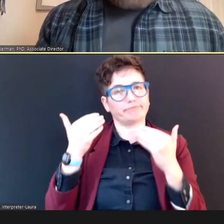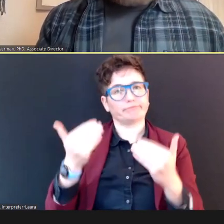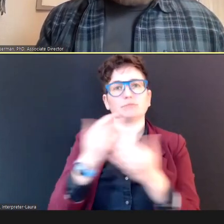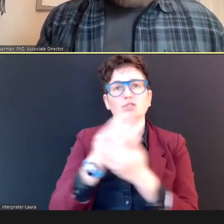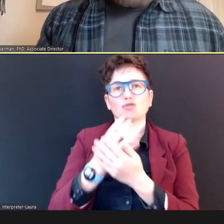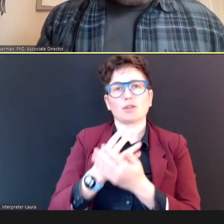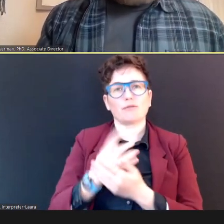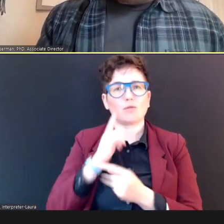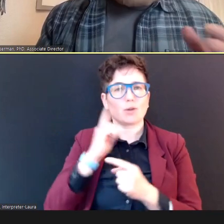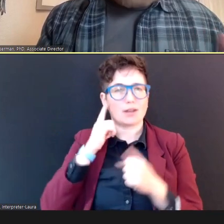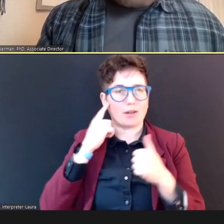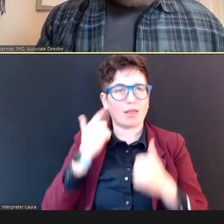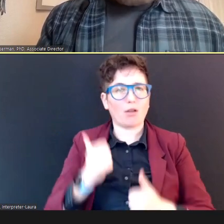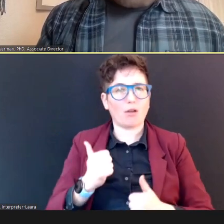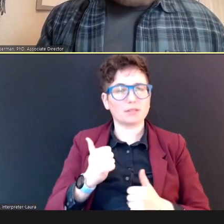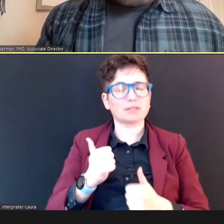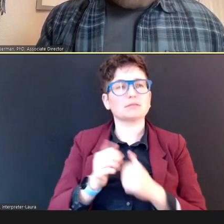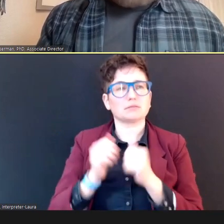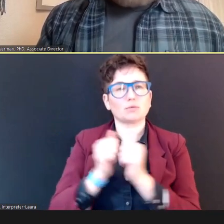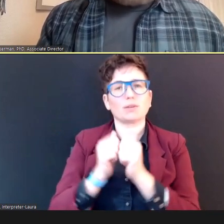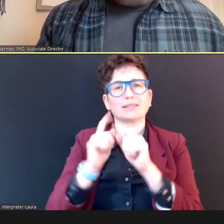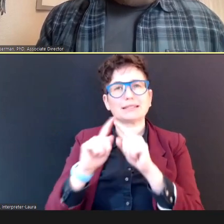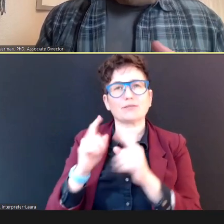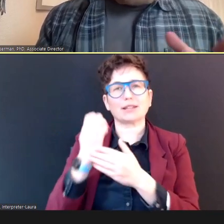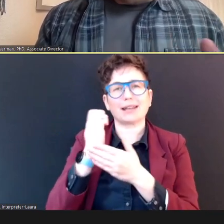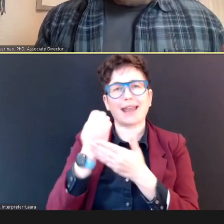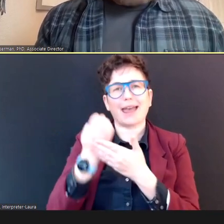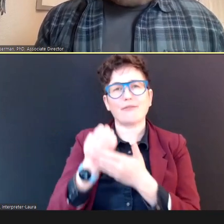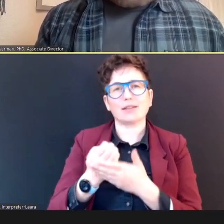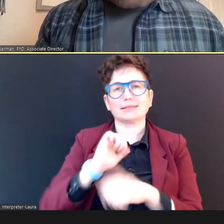evidence-based methods before even leaving the hospital.